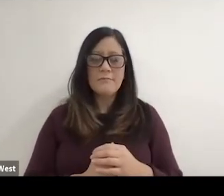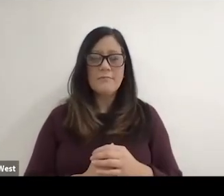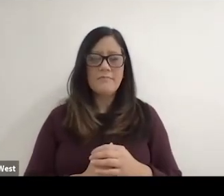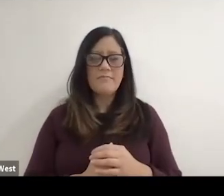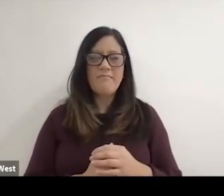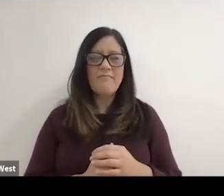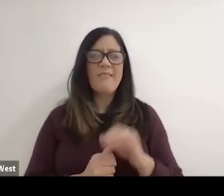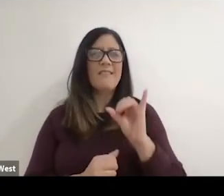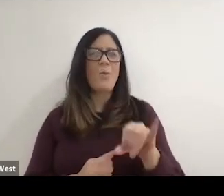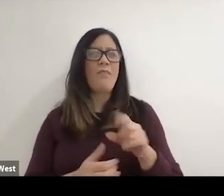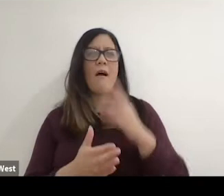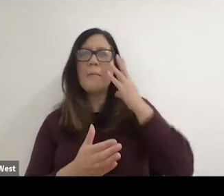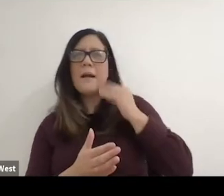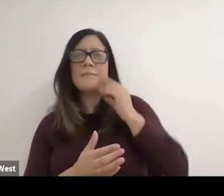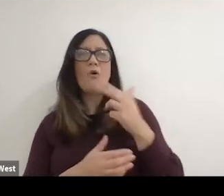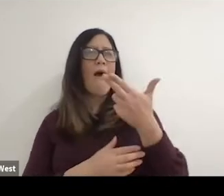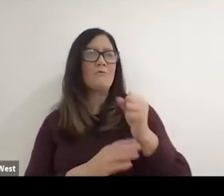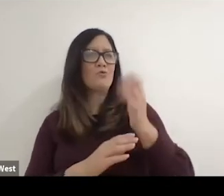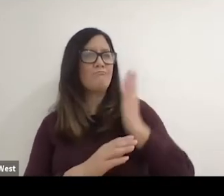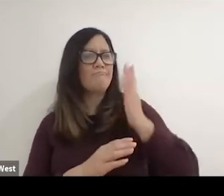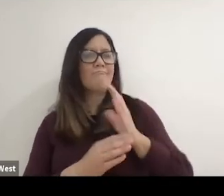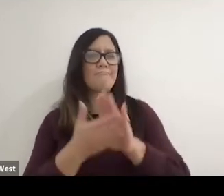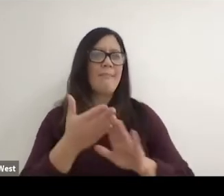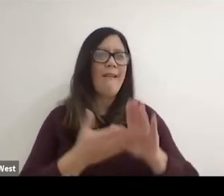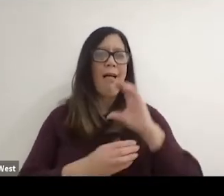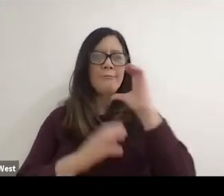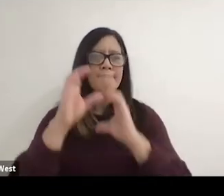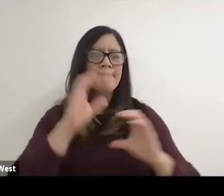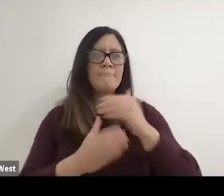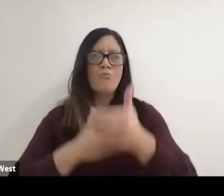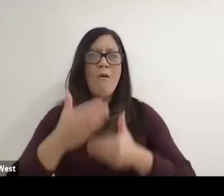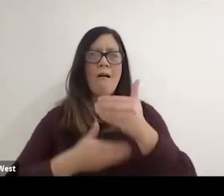search process as a as I was in high school and so for me that